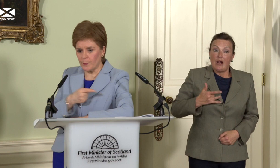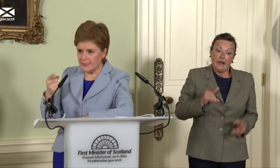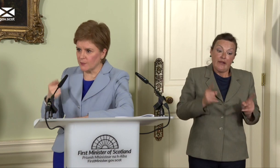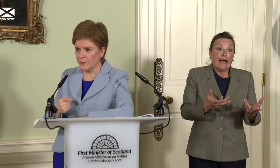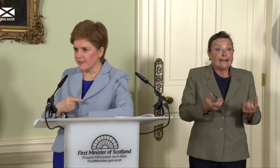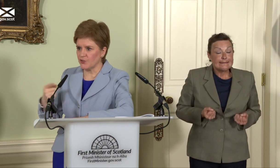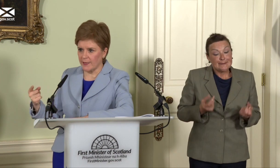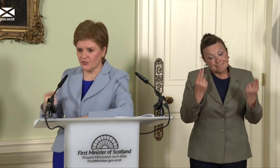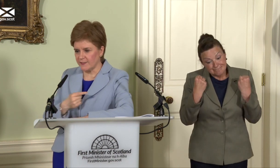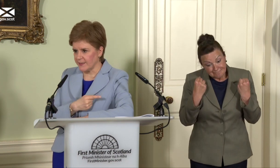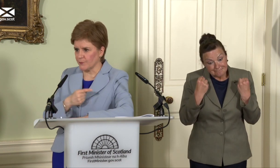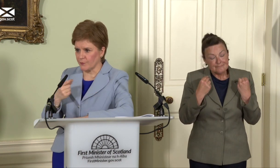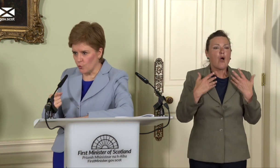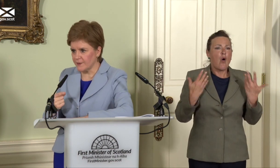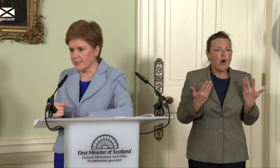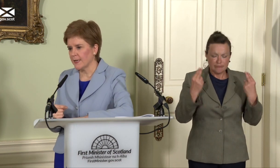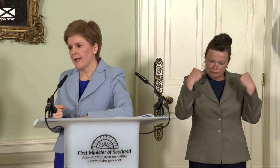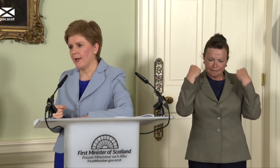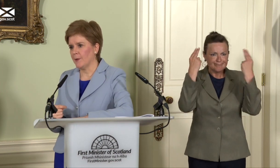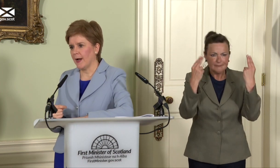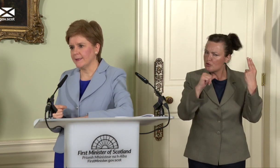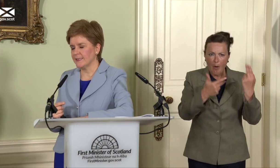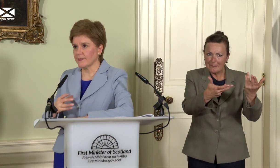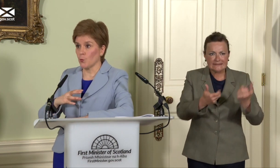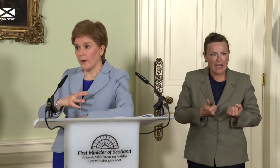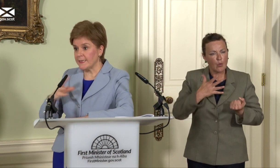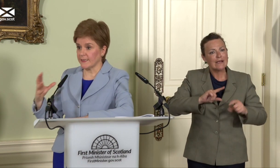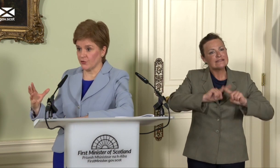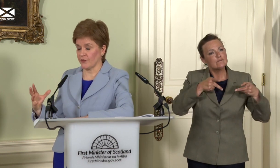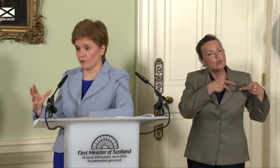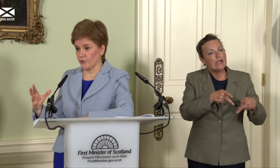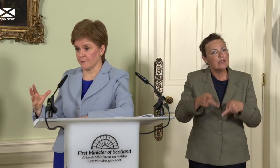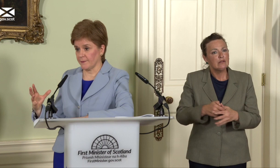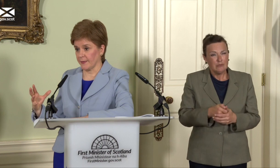dealing with the same challenges in terms of COVID and the wider issues around cost of living